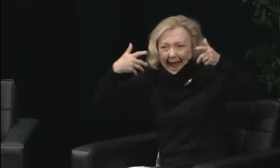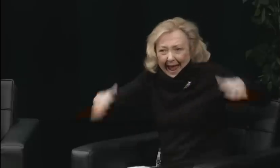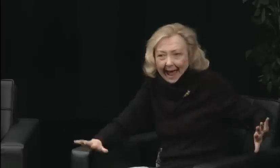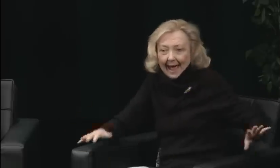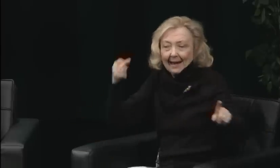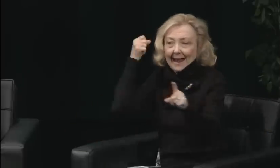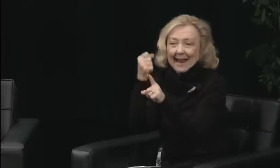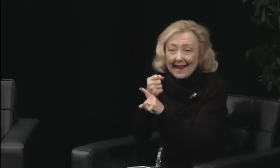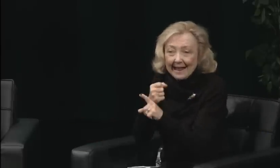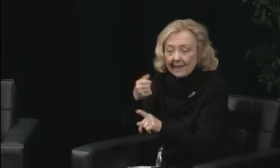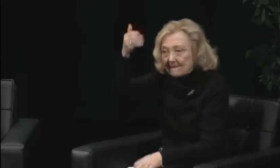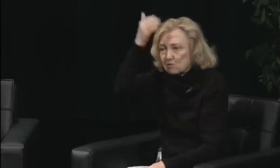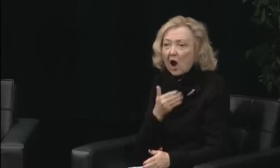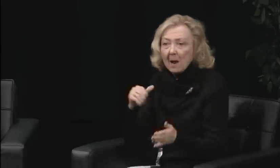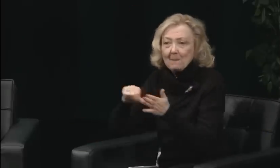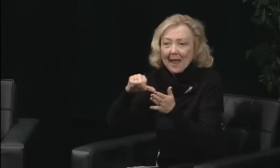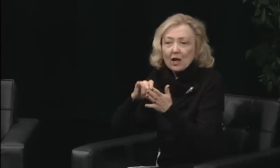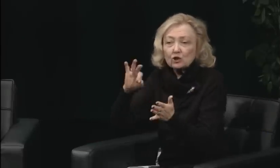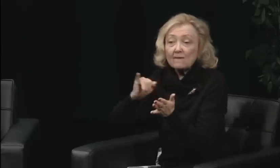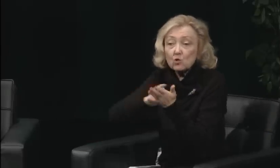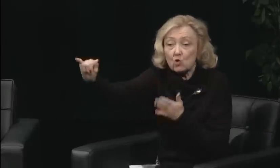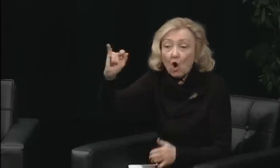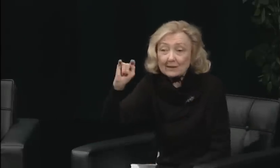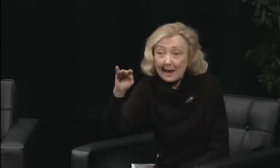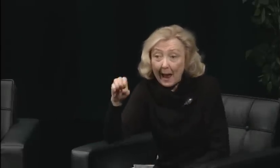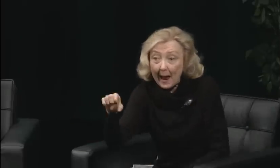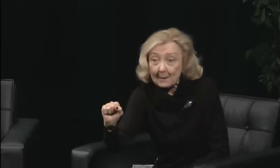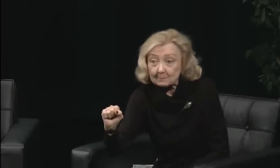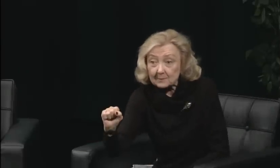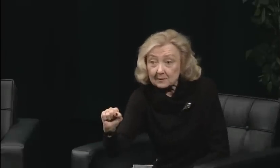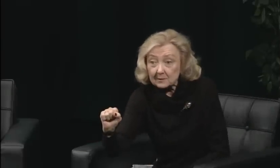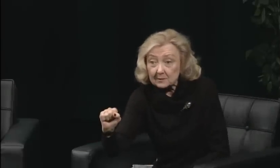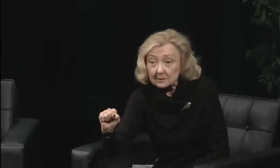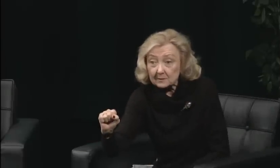around this, and we could see the upheaval starting.